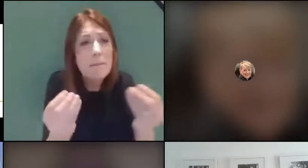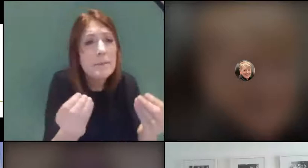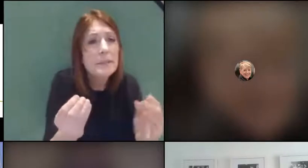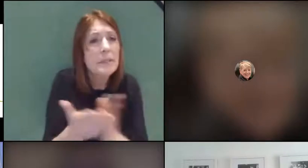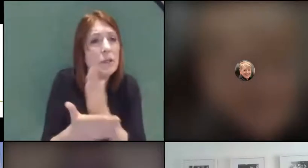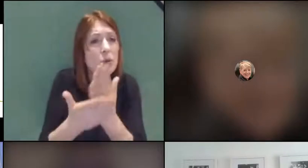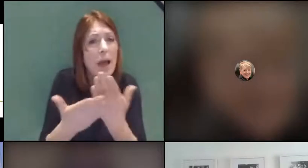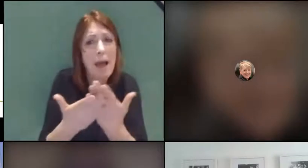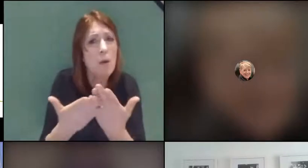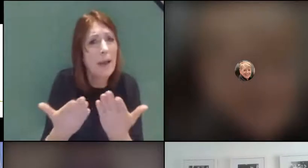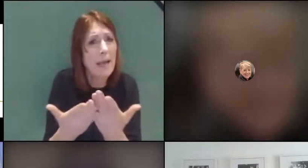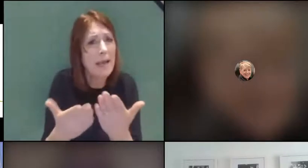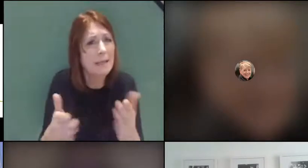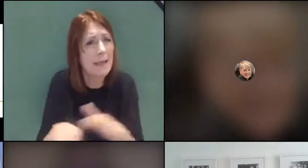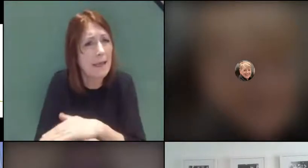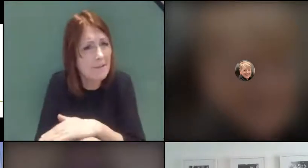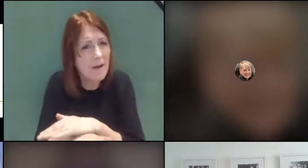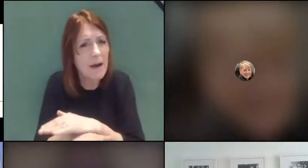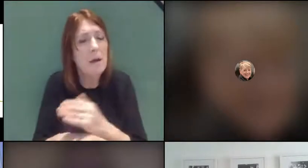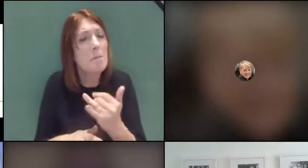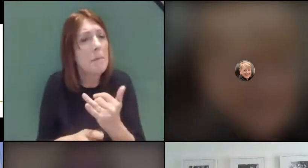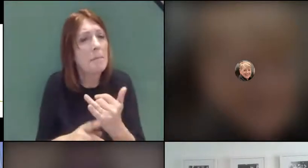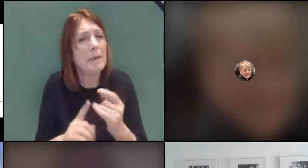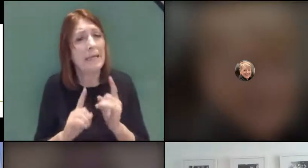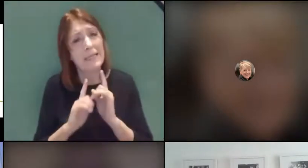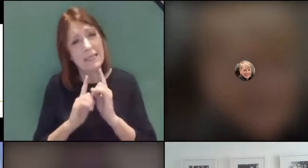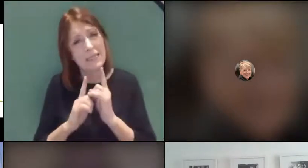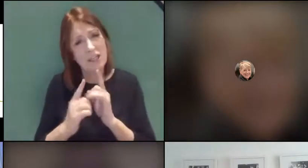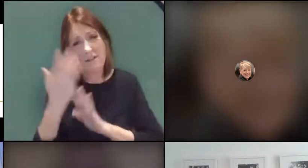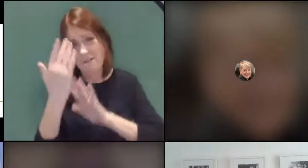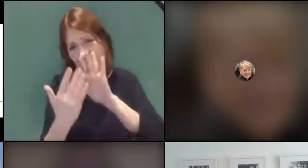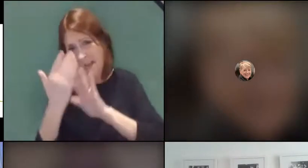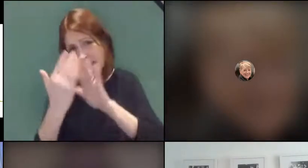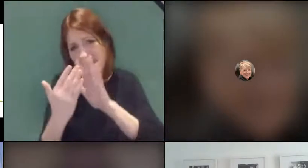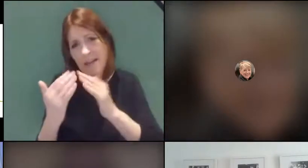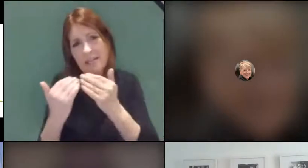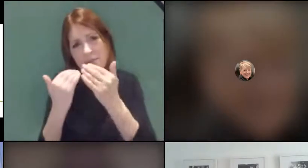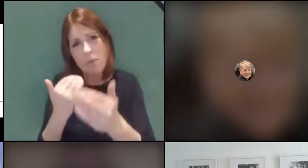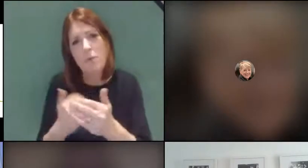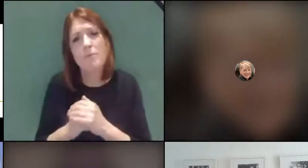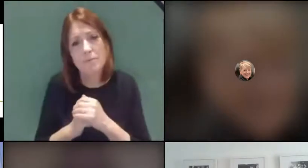need perhaps a little bit more teacher input, face-to-face, when people get back to school?"